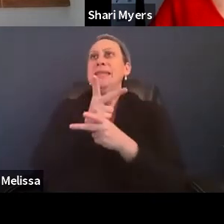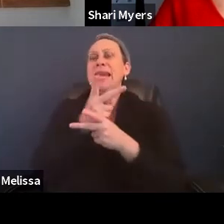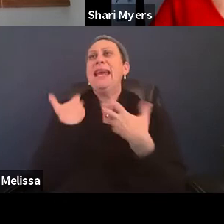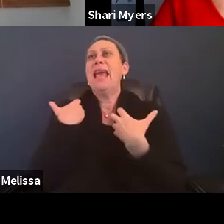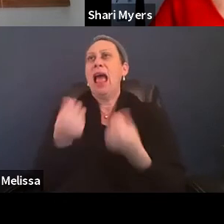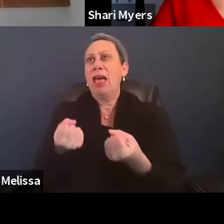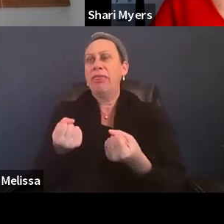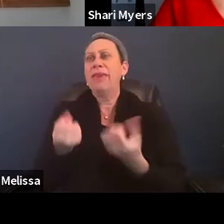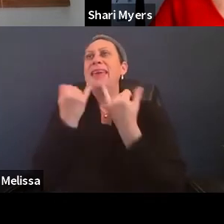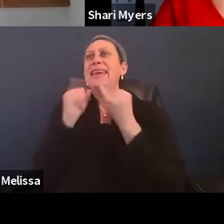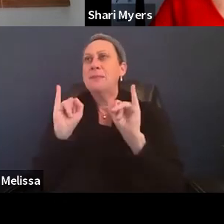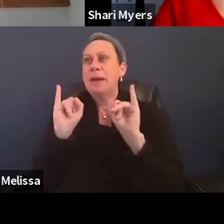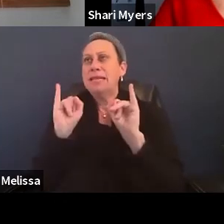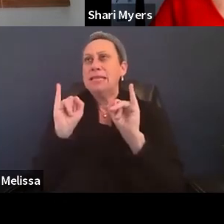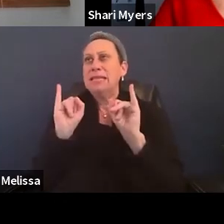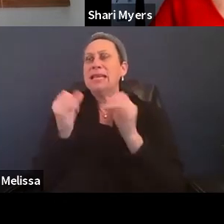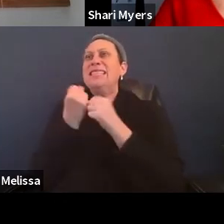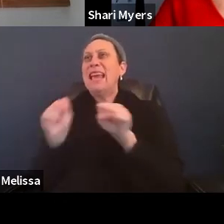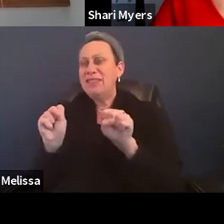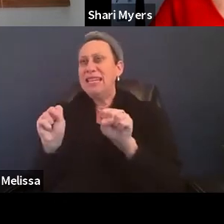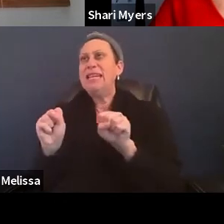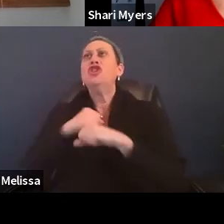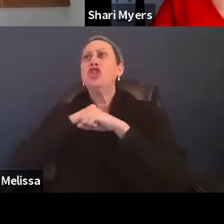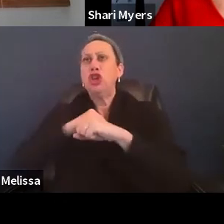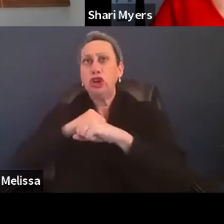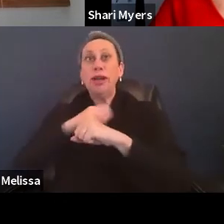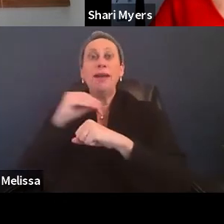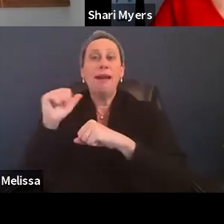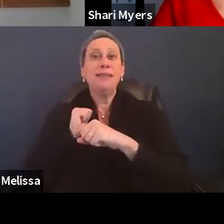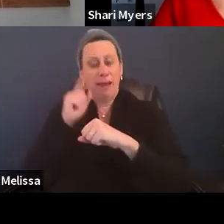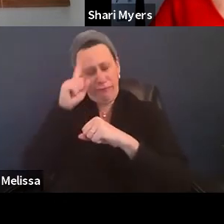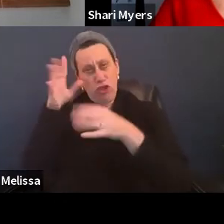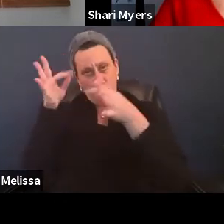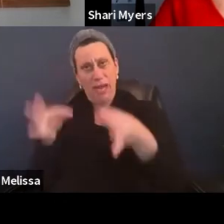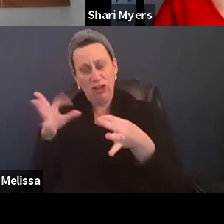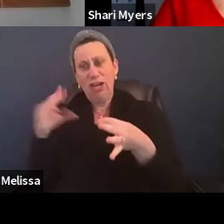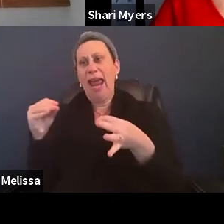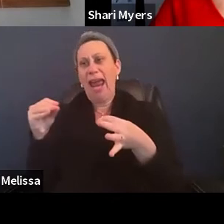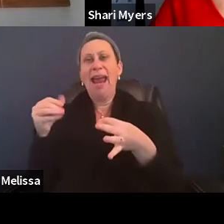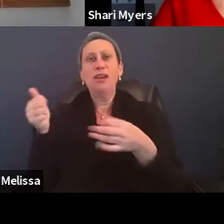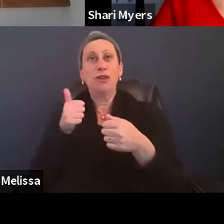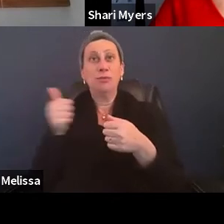independence, safety, security and self-determination and transportation.